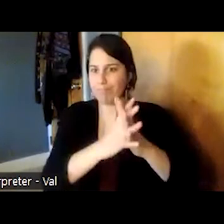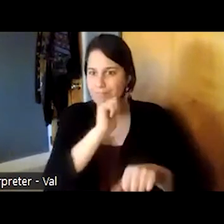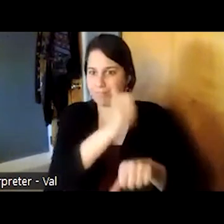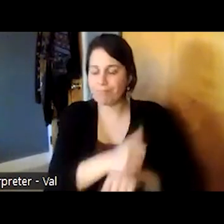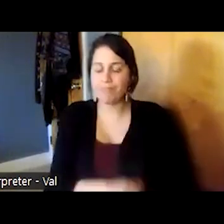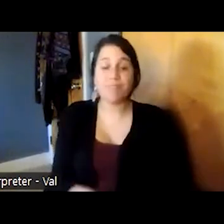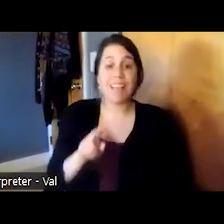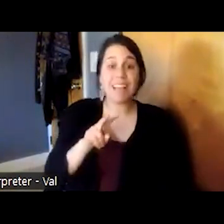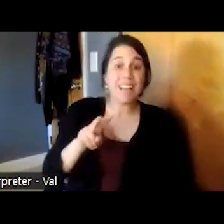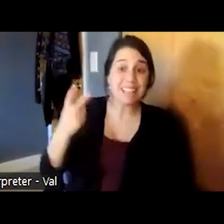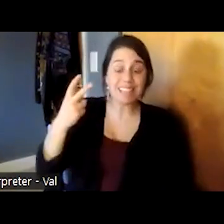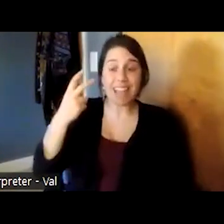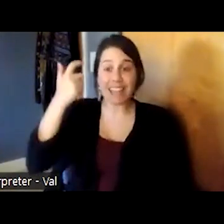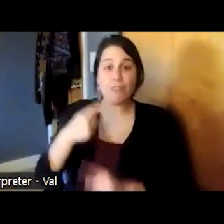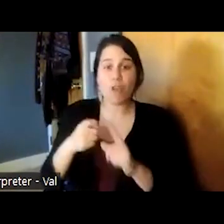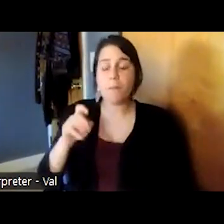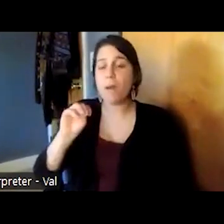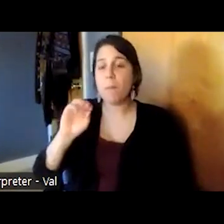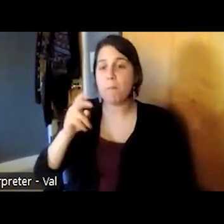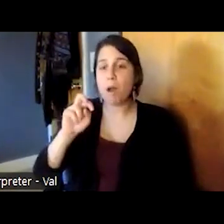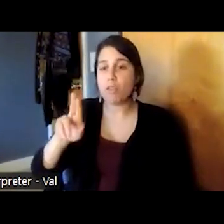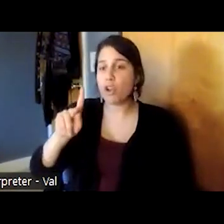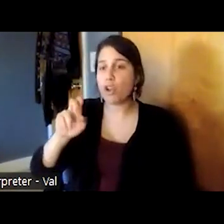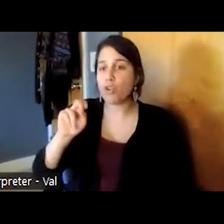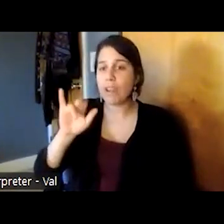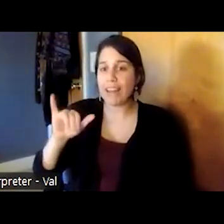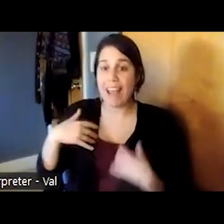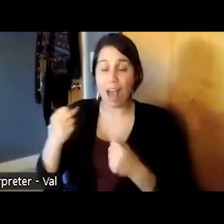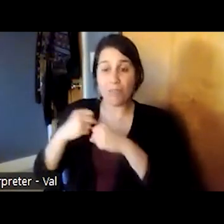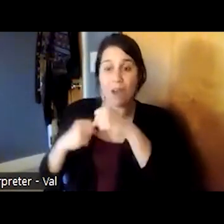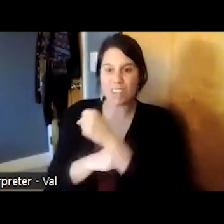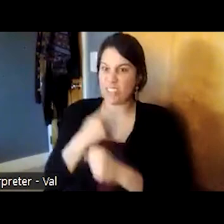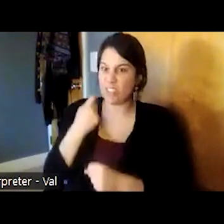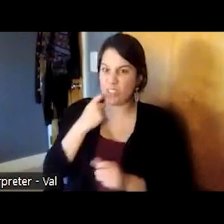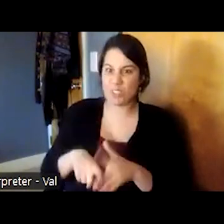health foundation has just gotten underway as part of this project we have several clinicians